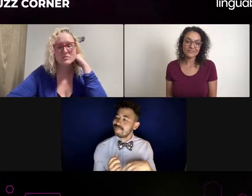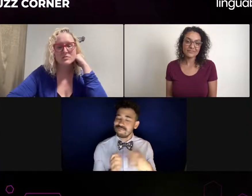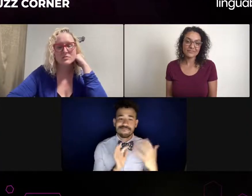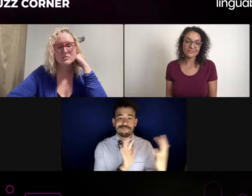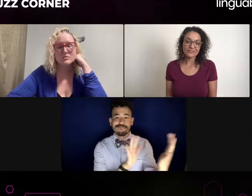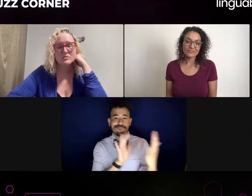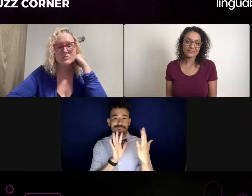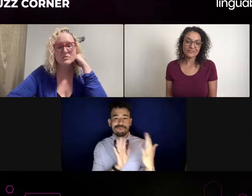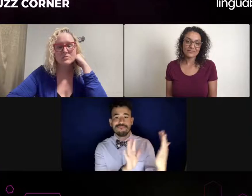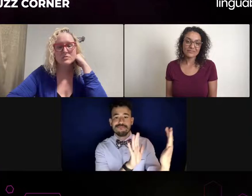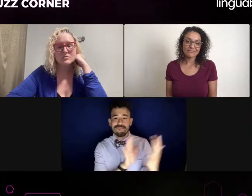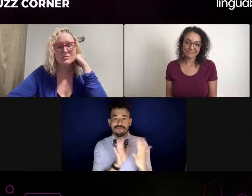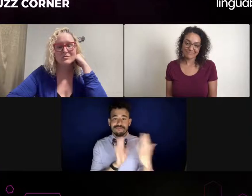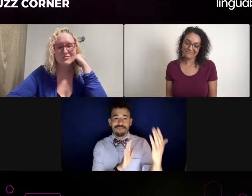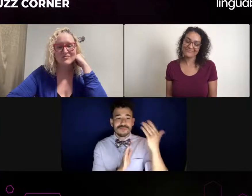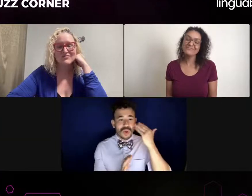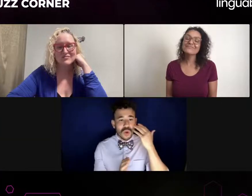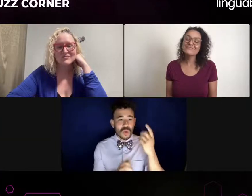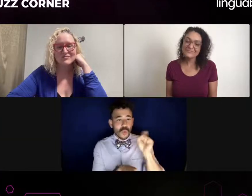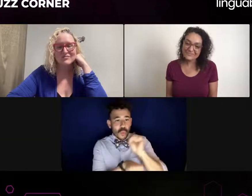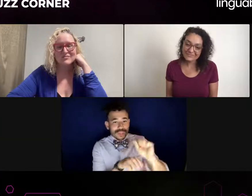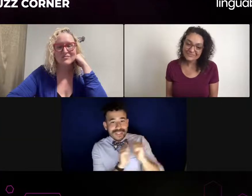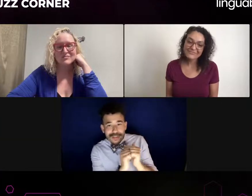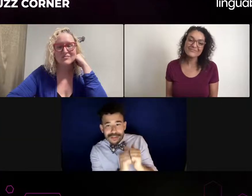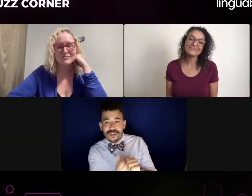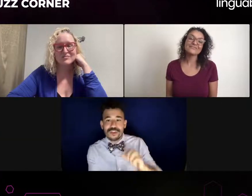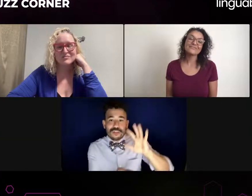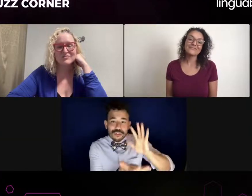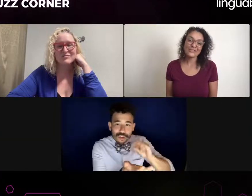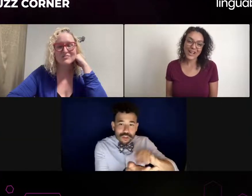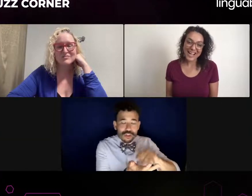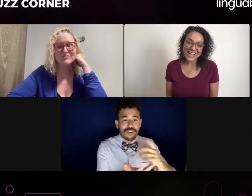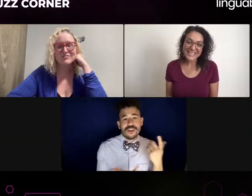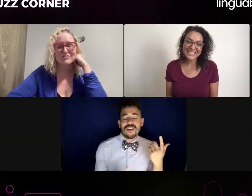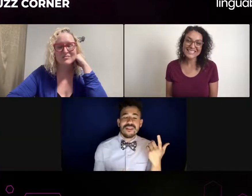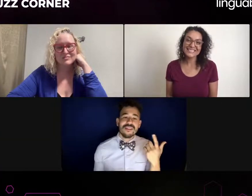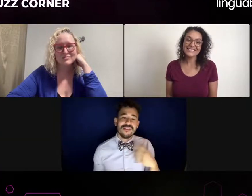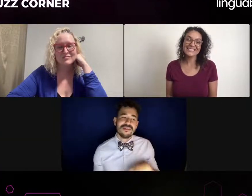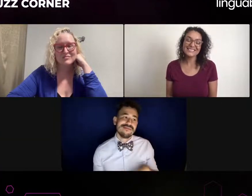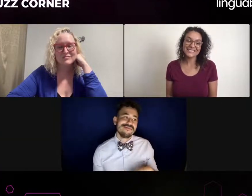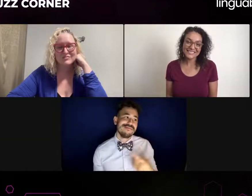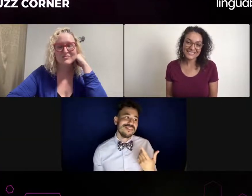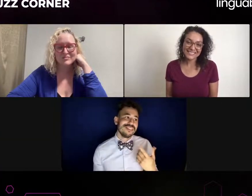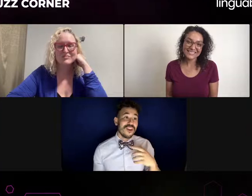But the only reason I say that is because I do enjoy working with different interpreters.